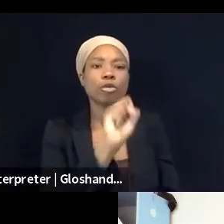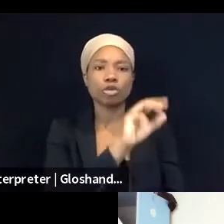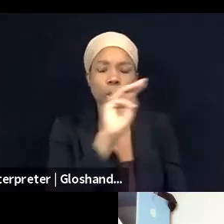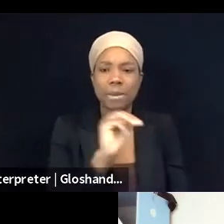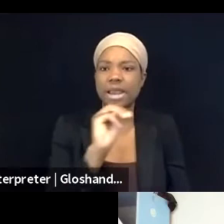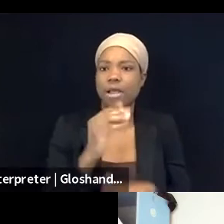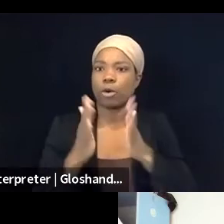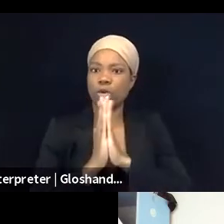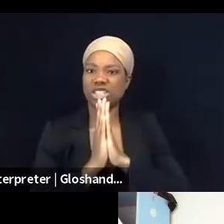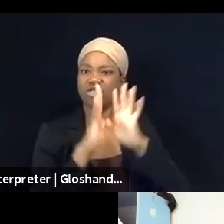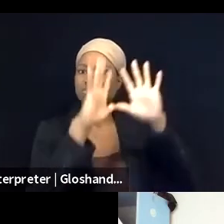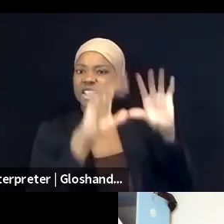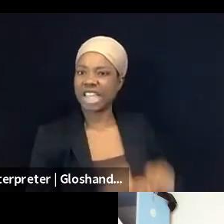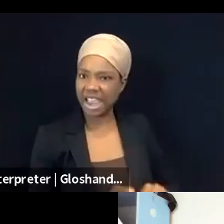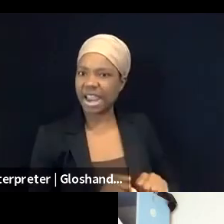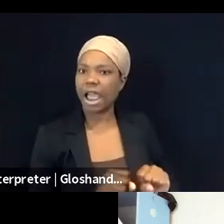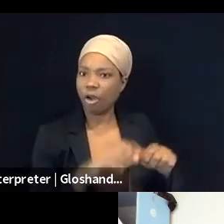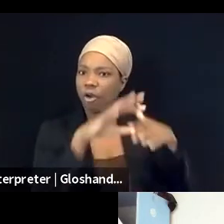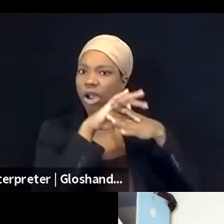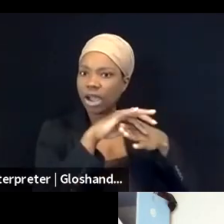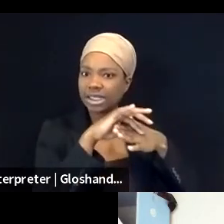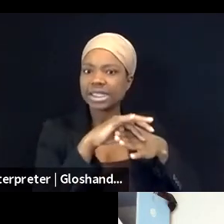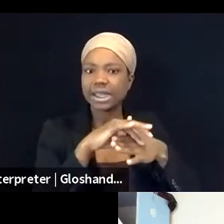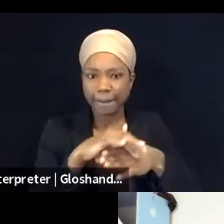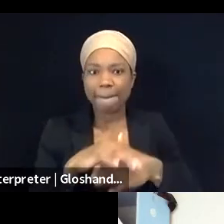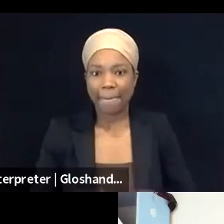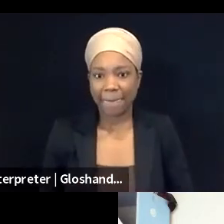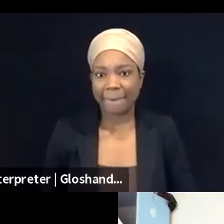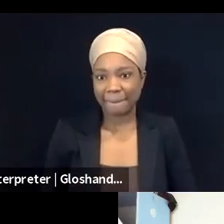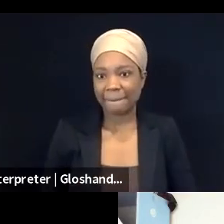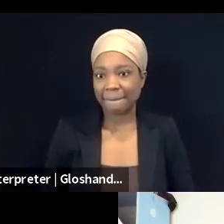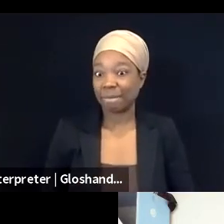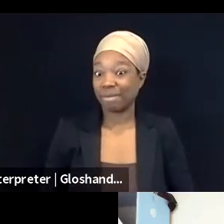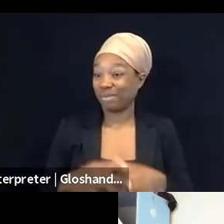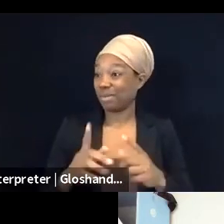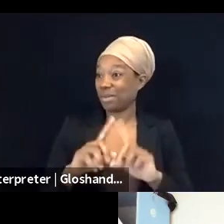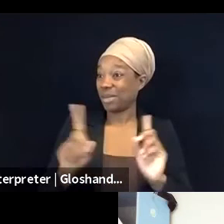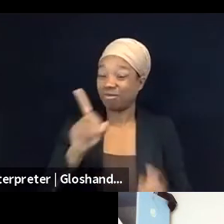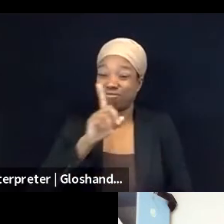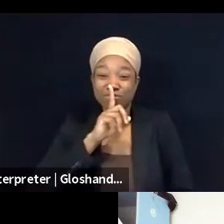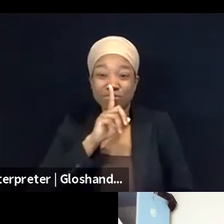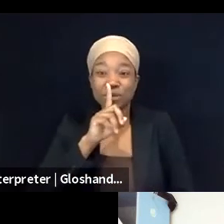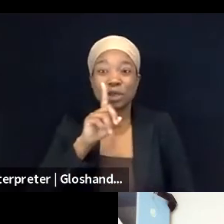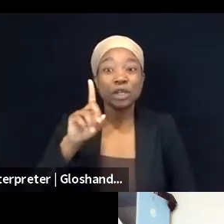so-called voluntary take downs without any due process regarding Palestinian content,